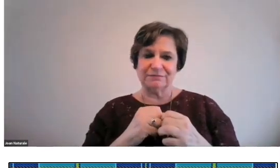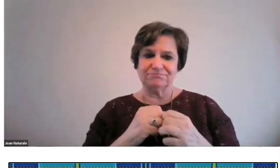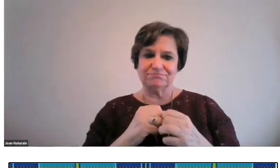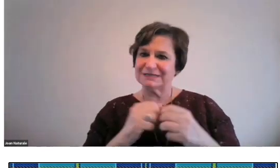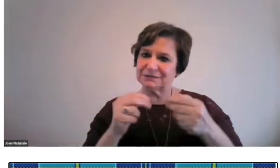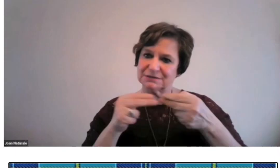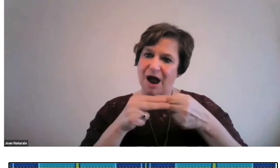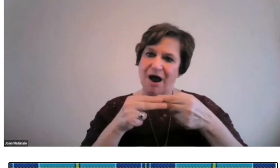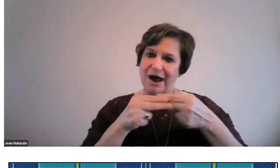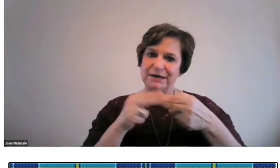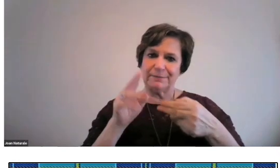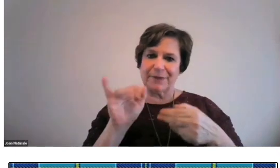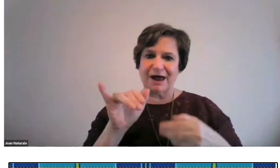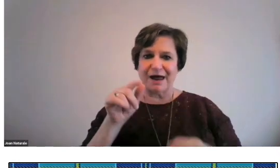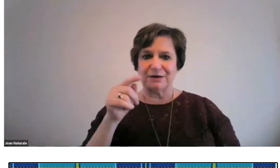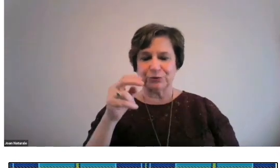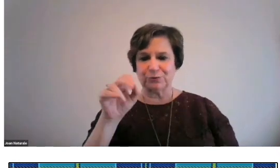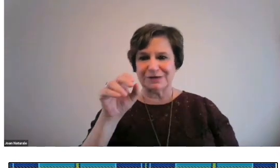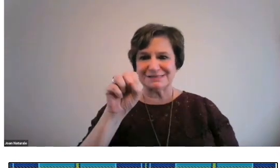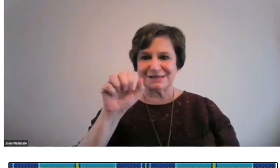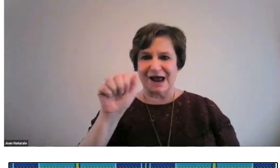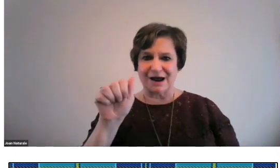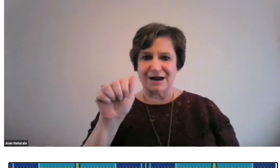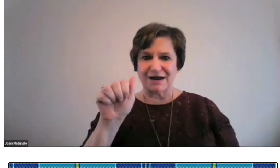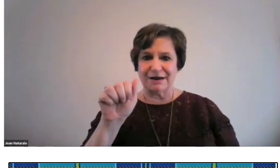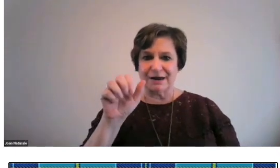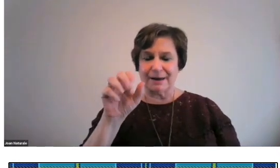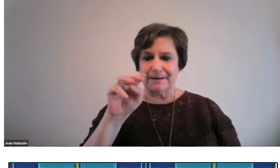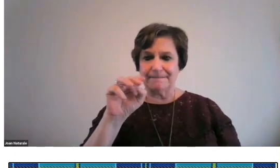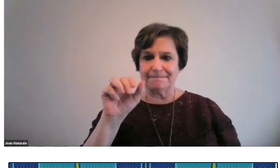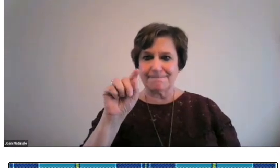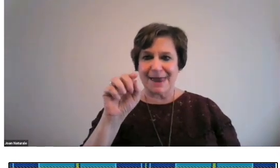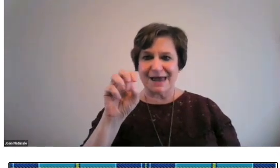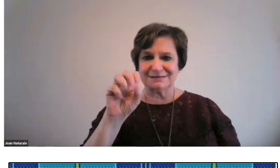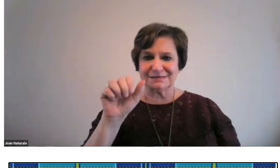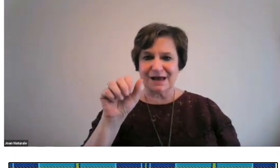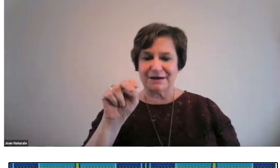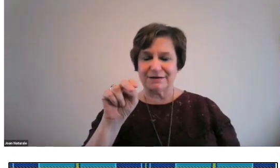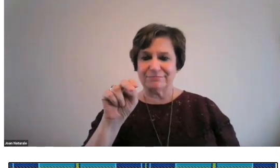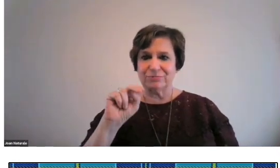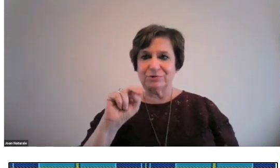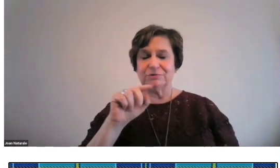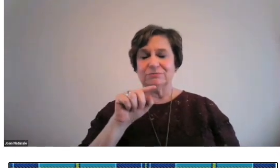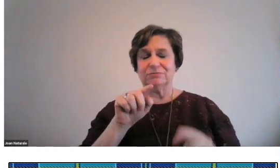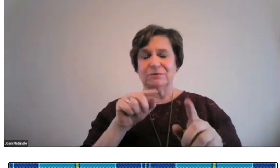I want to end now with this slide by Theresa Matteson.